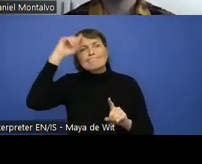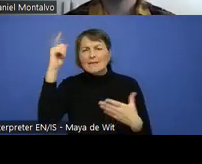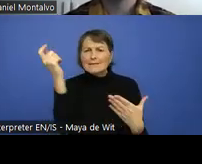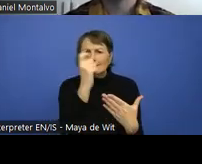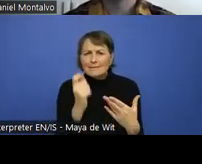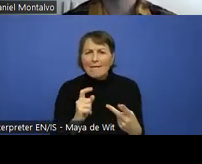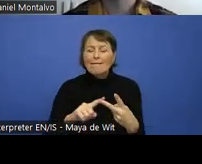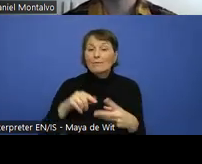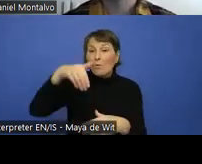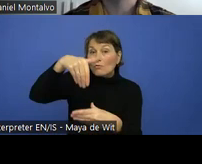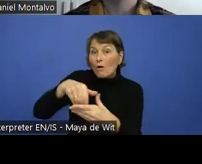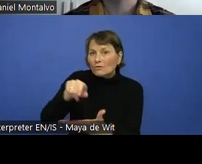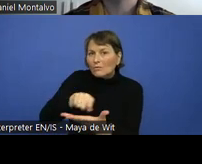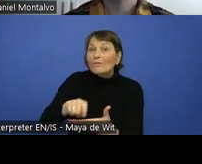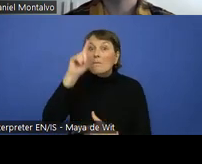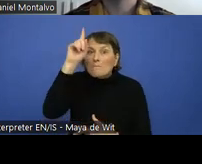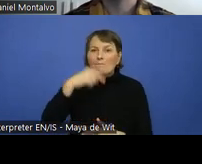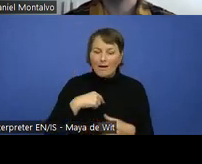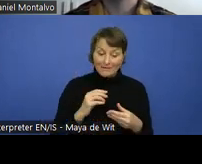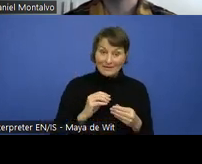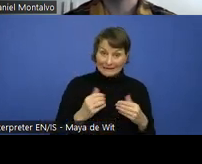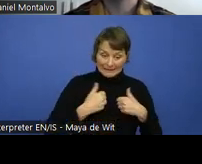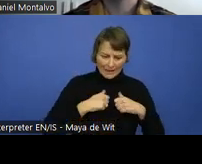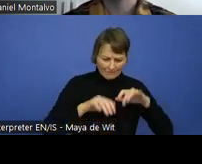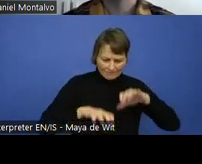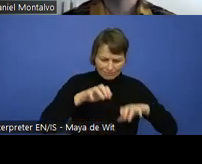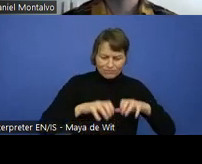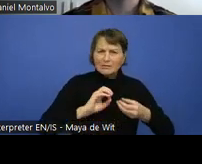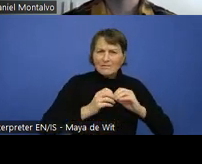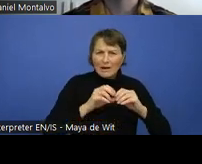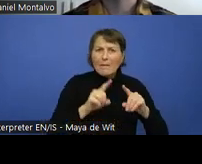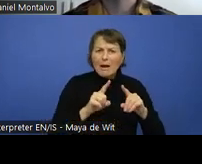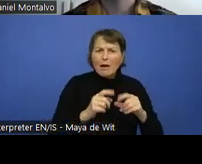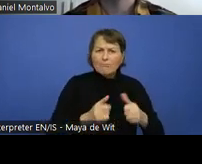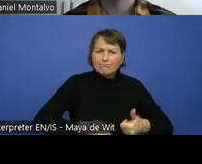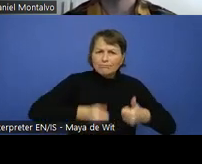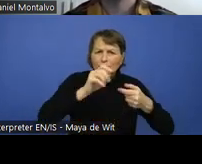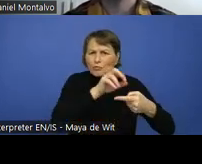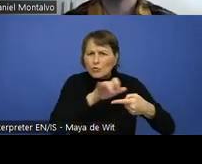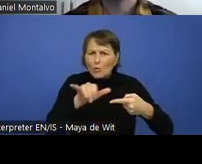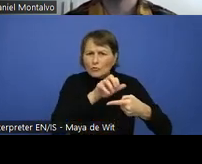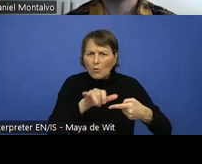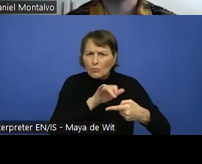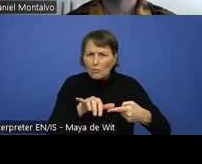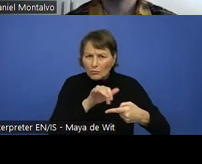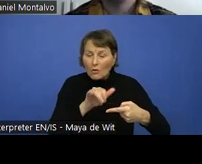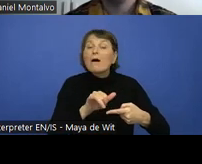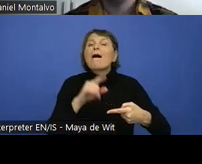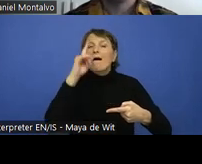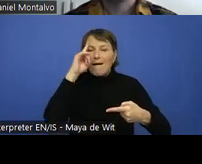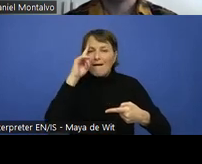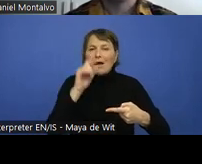Still the developers has to know how to prepare the code for this later alternatives to come.